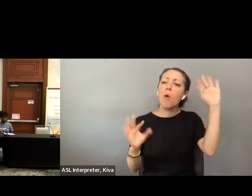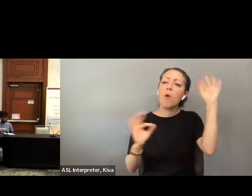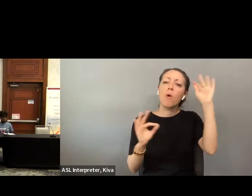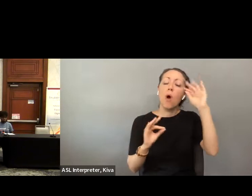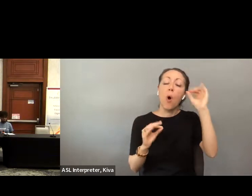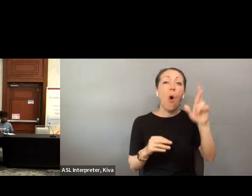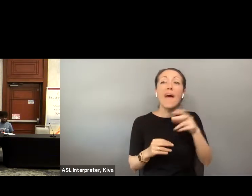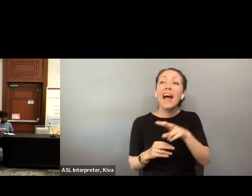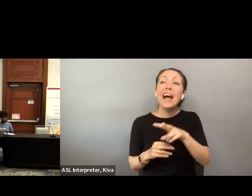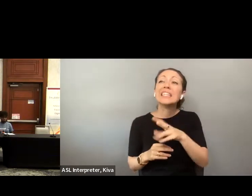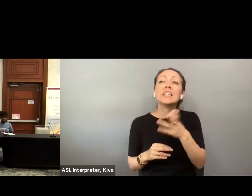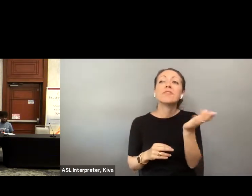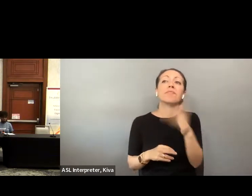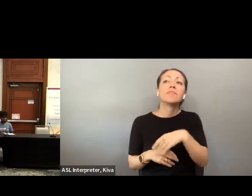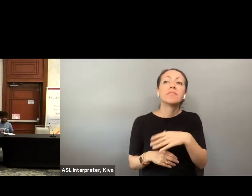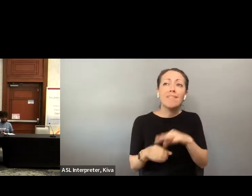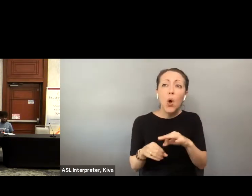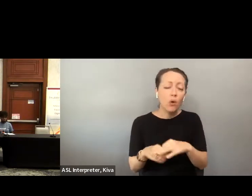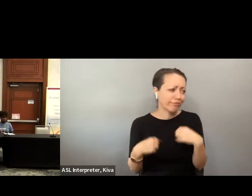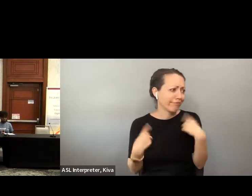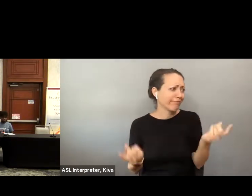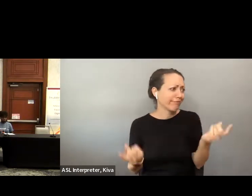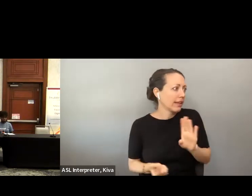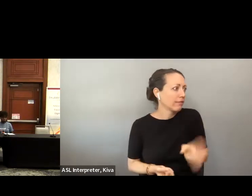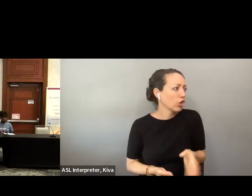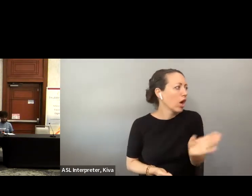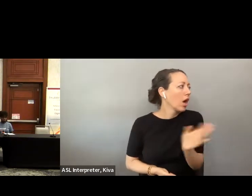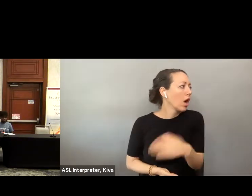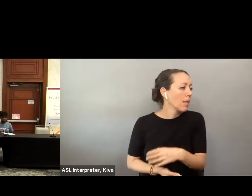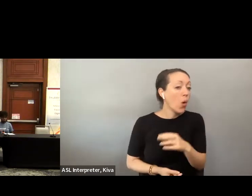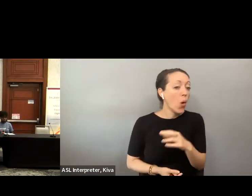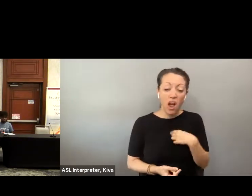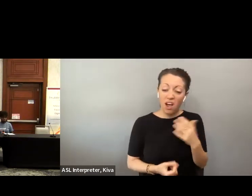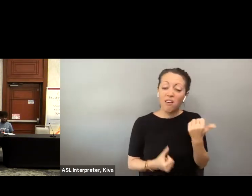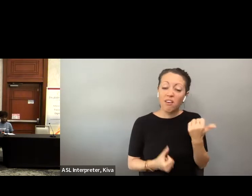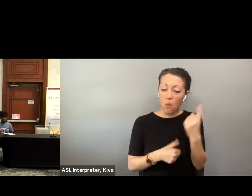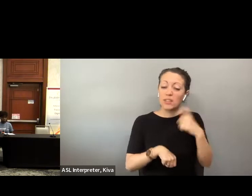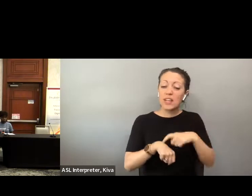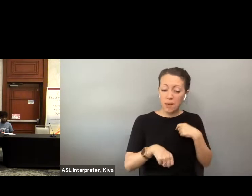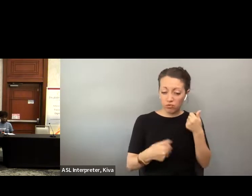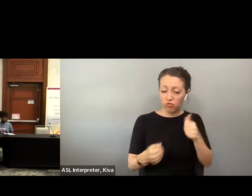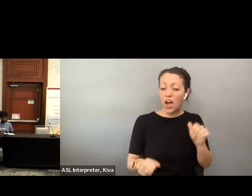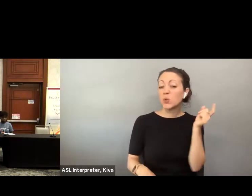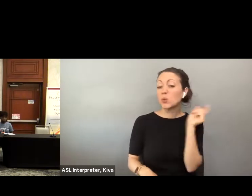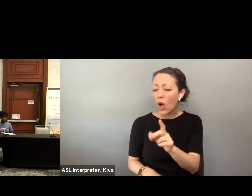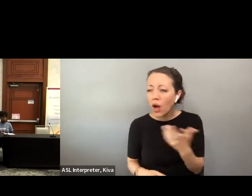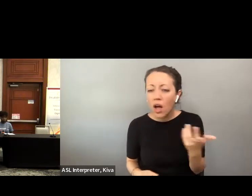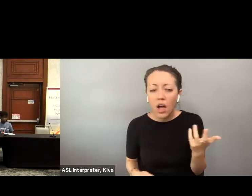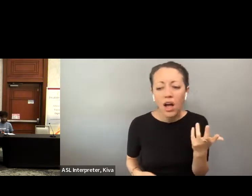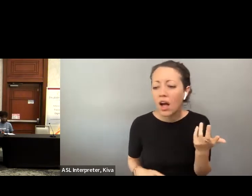available in your county. Call your supervisor of elections that a lot of people don't know about it or they are just